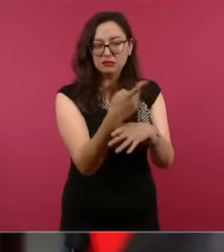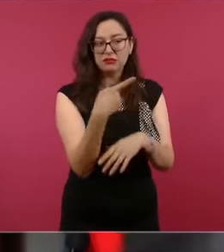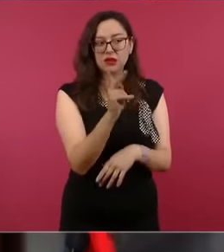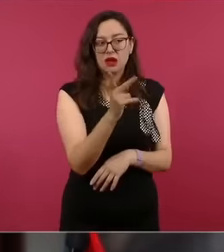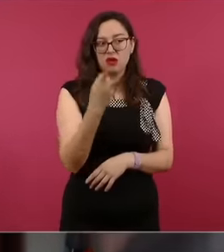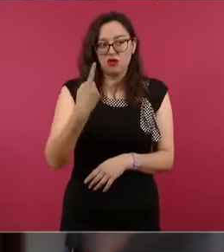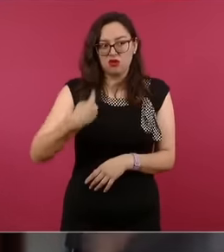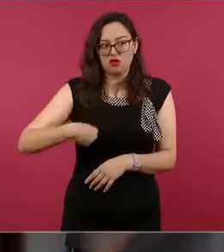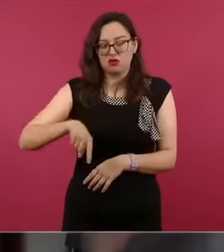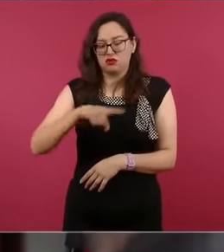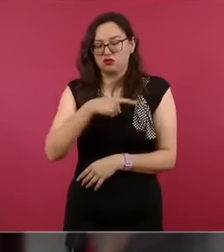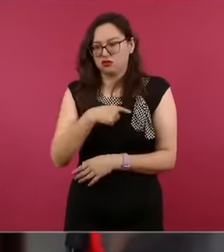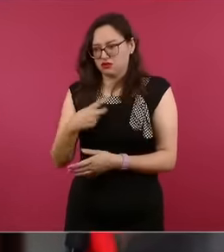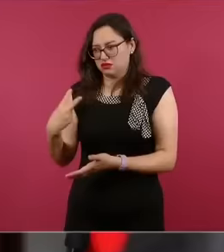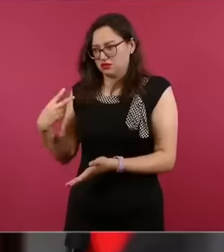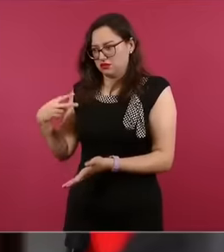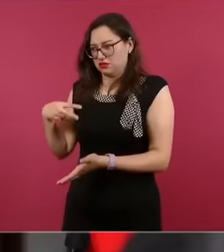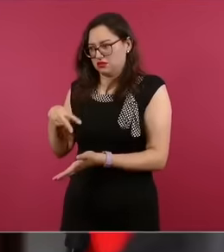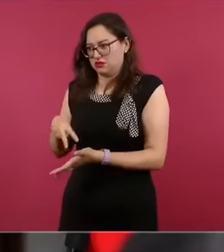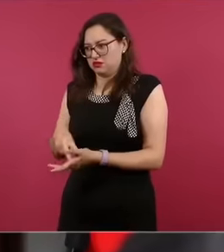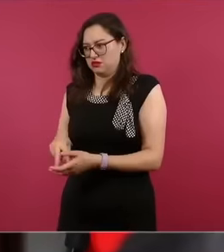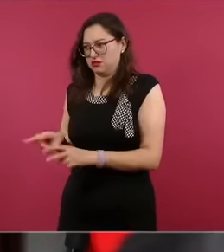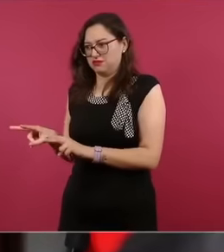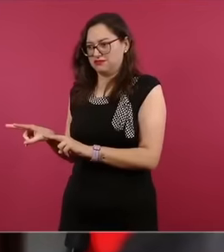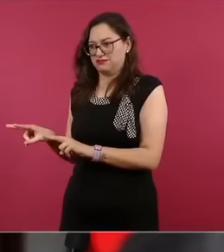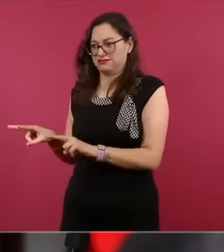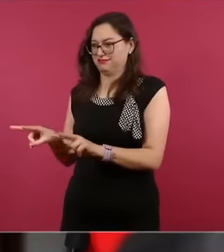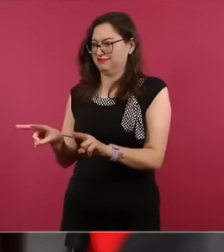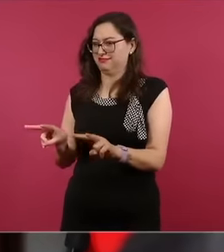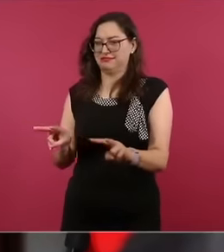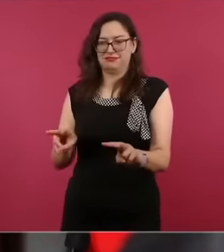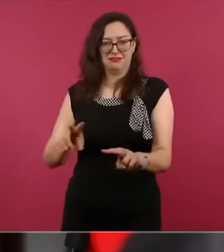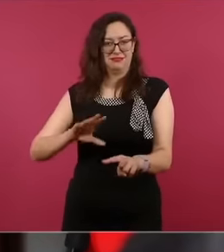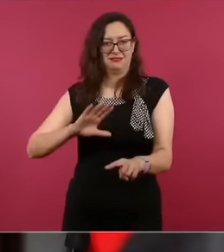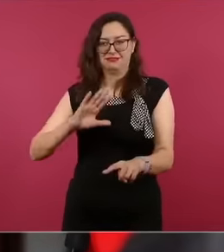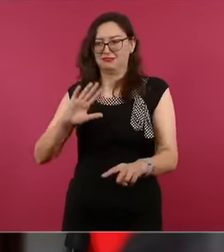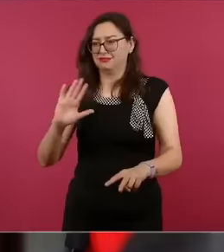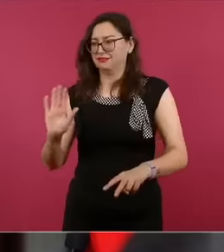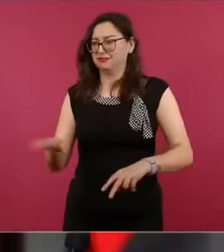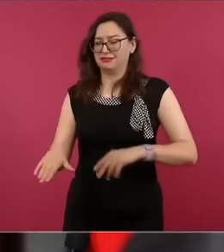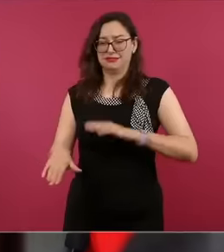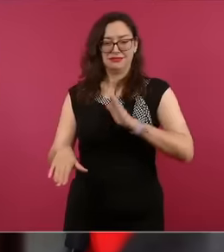and have witnessed the deaths witnessed deaths more even we ourselves